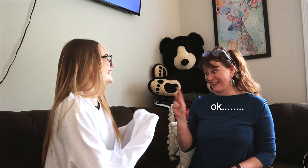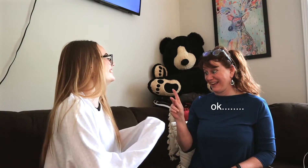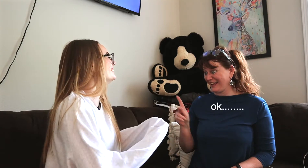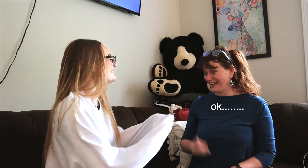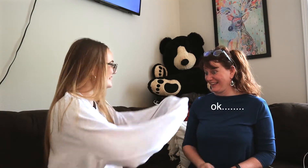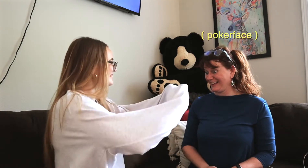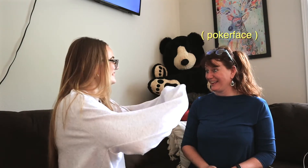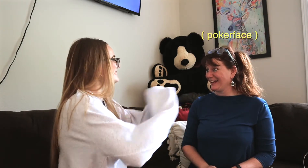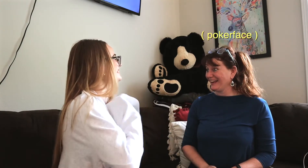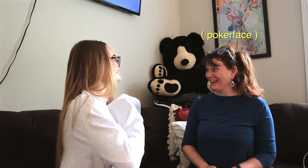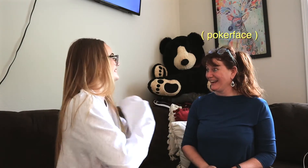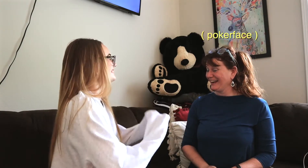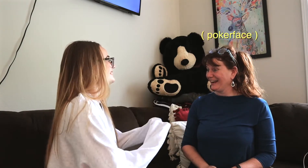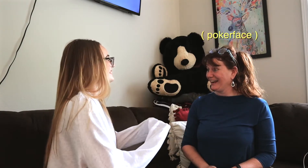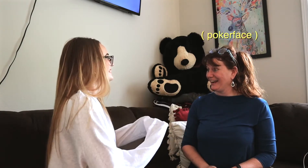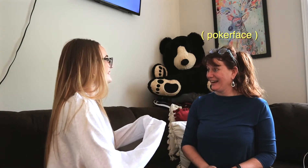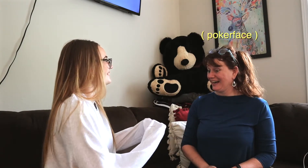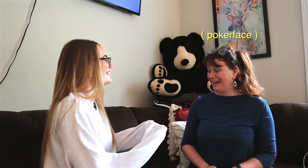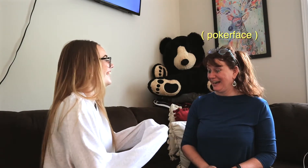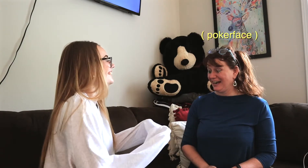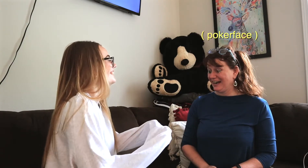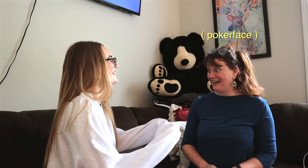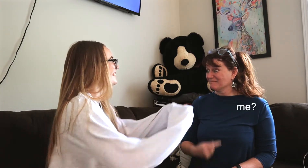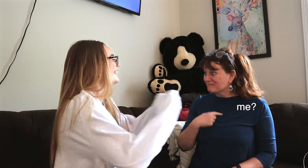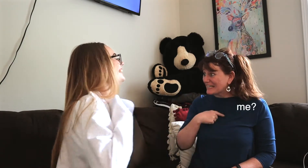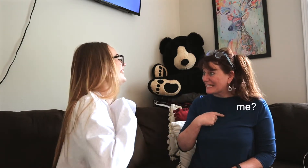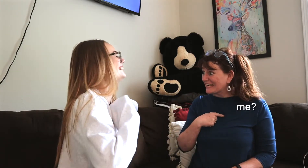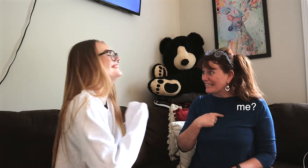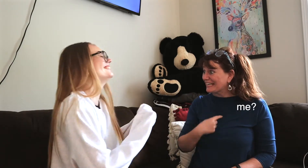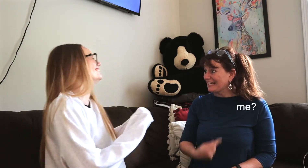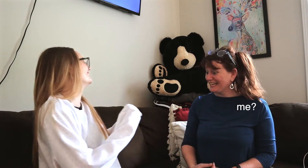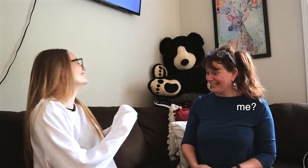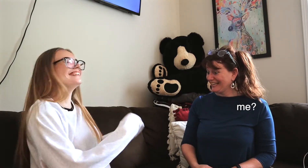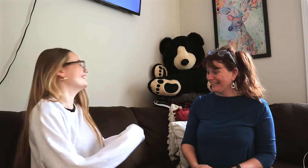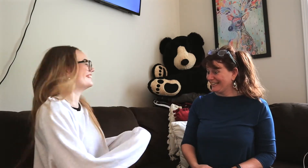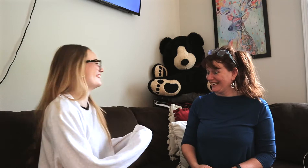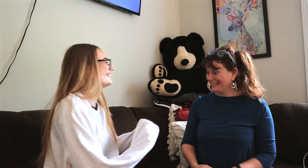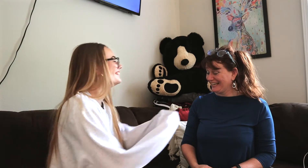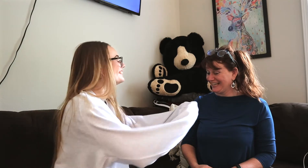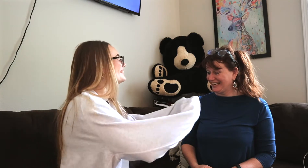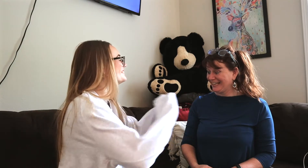*laugh*